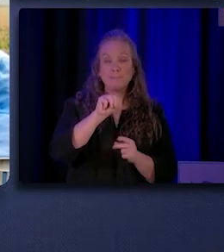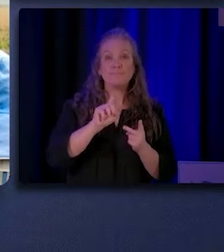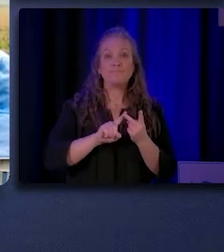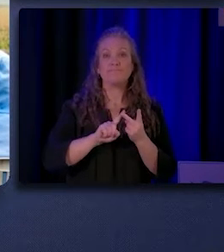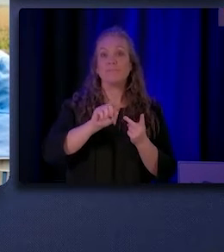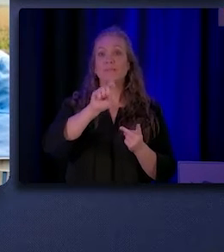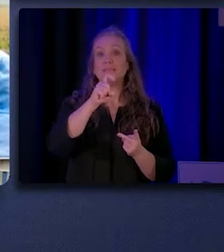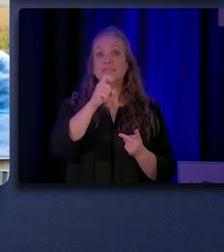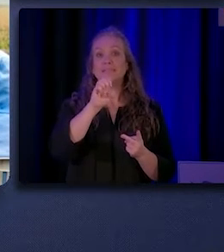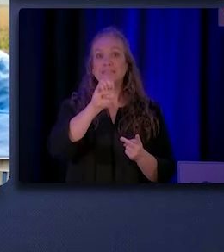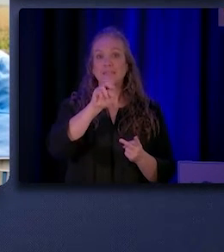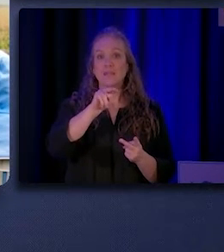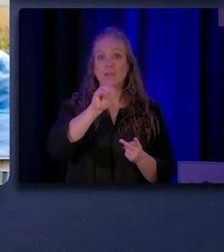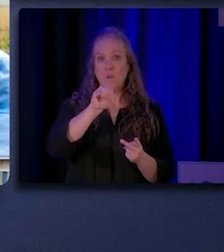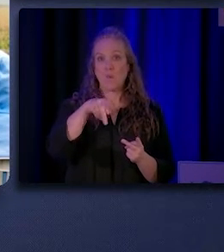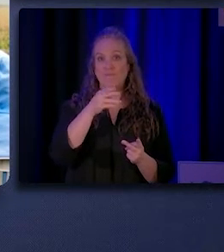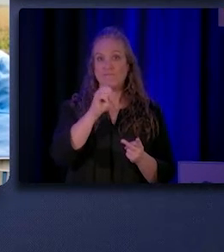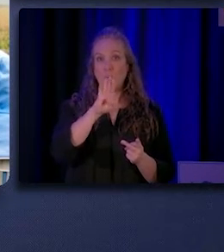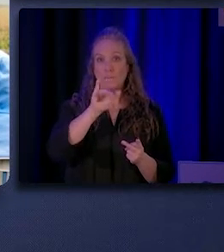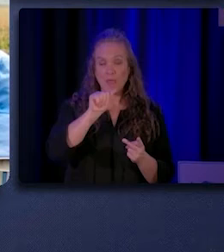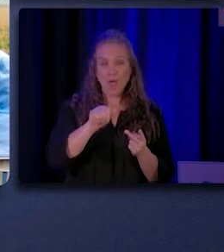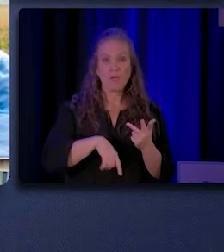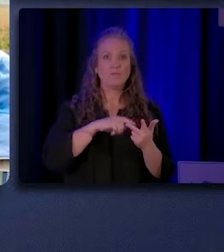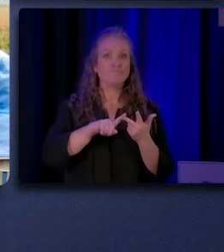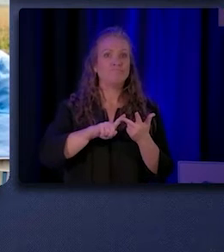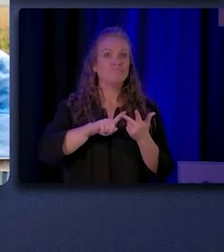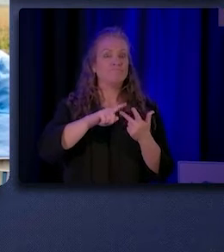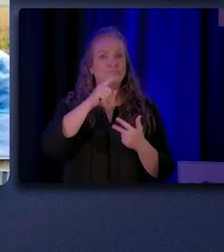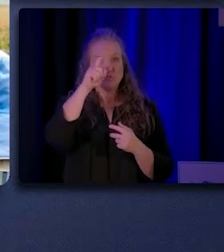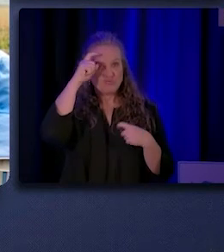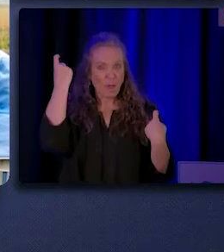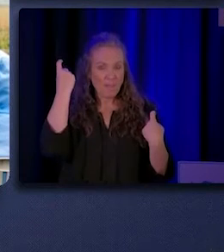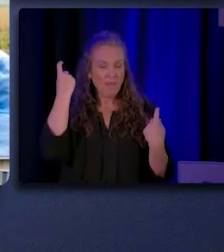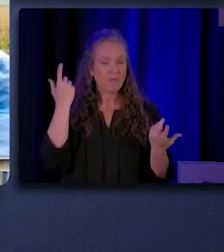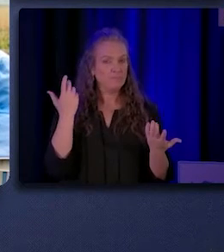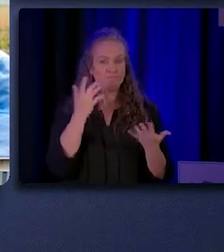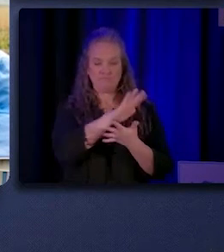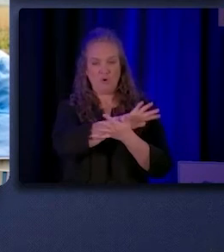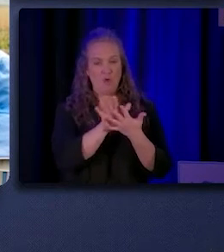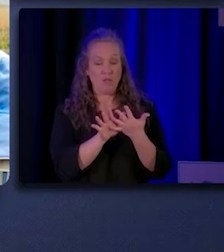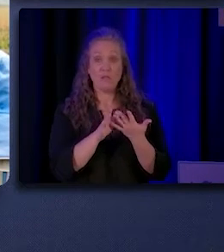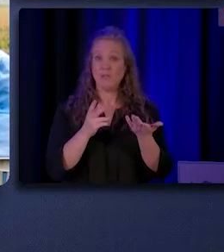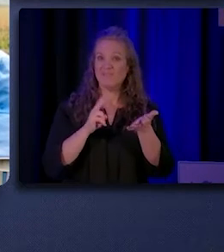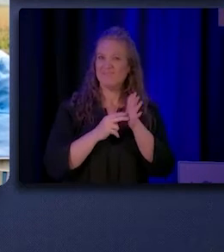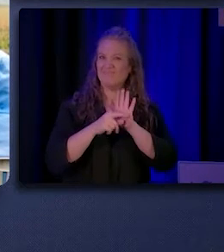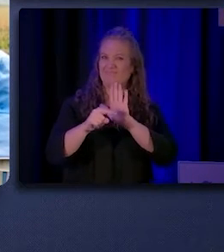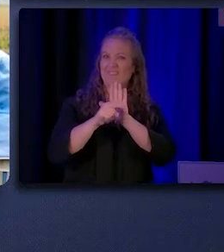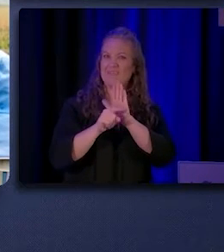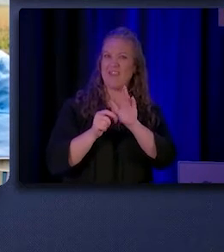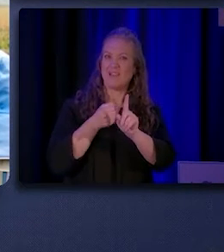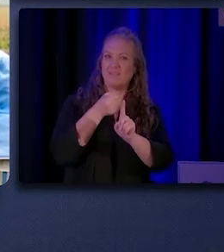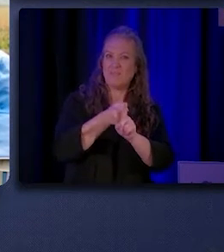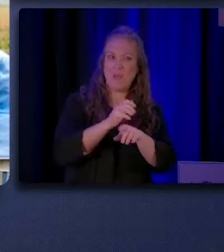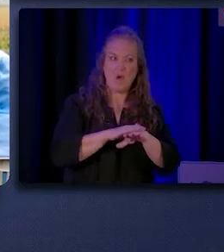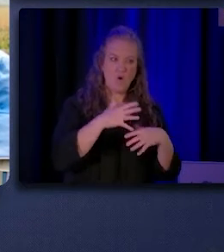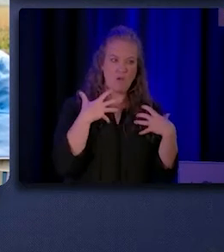discrimination, and trauma, all of which of course can have a negative impact on their health.